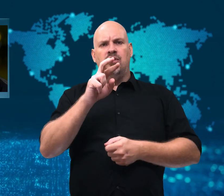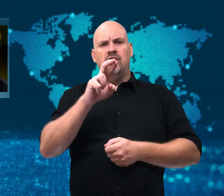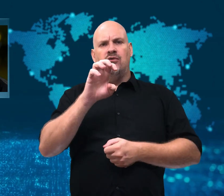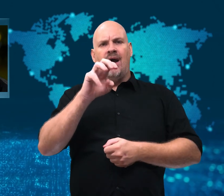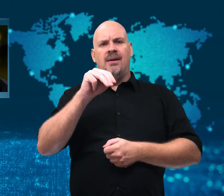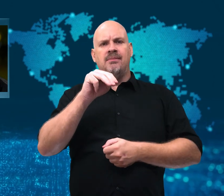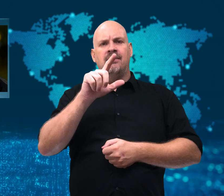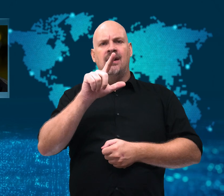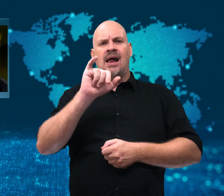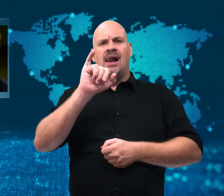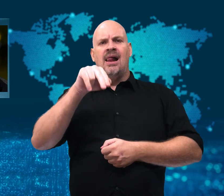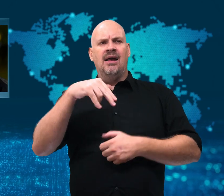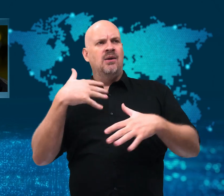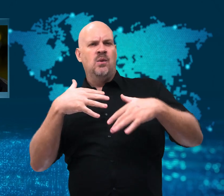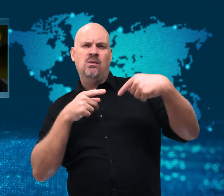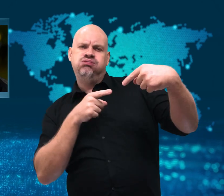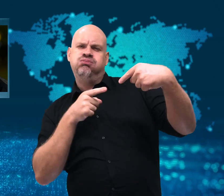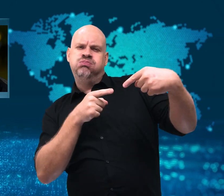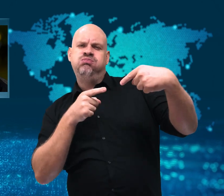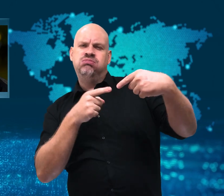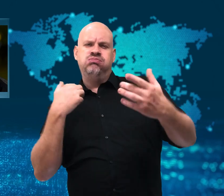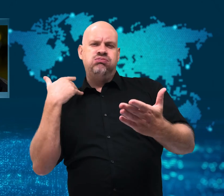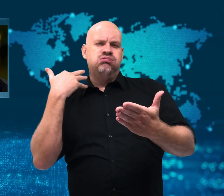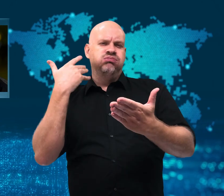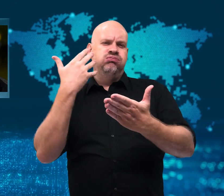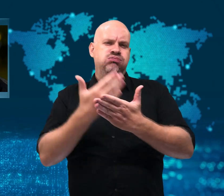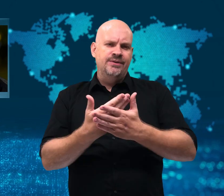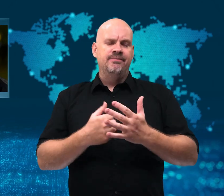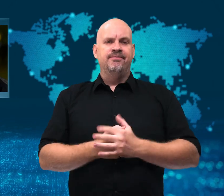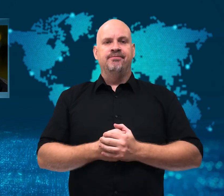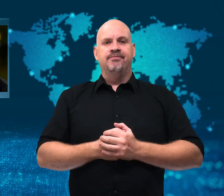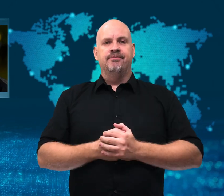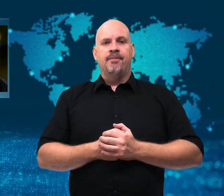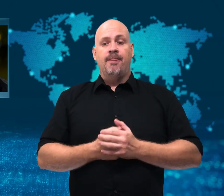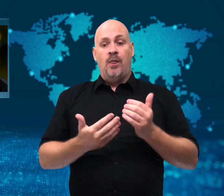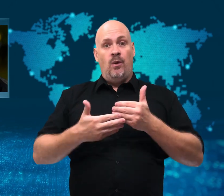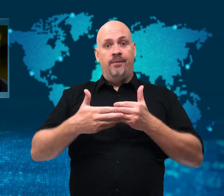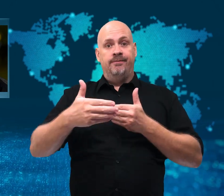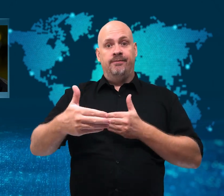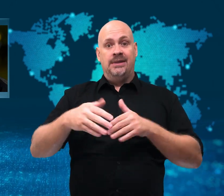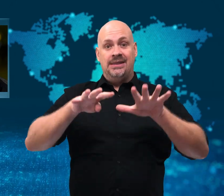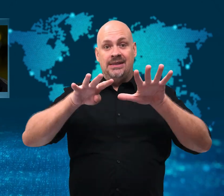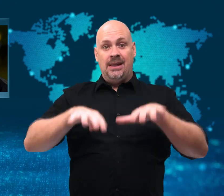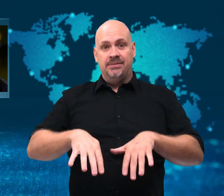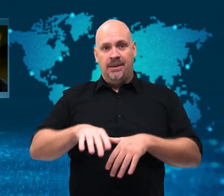He has been a long time critic of the Kremlin,